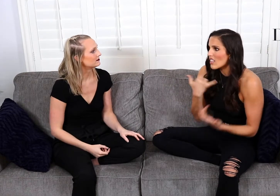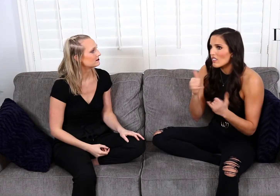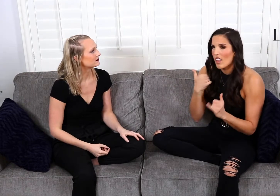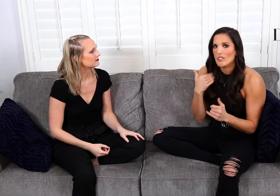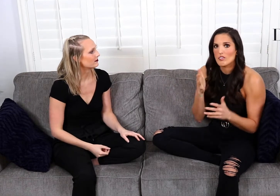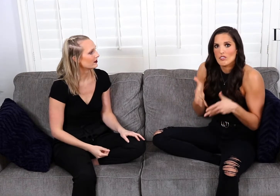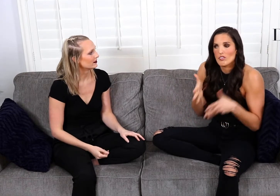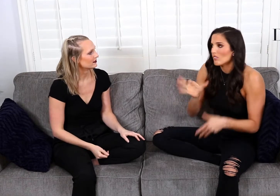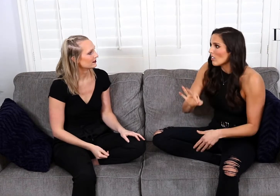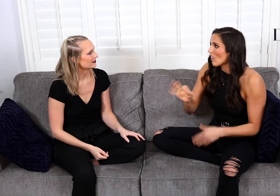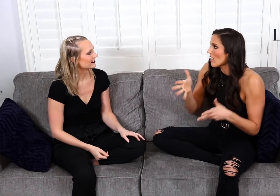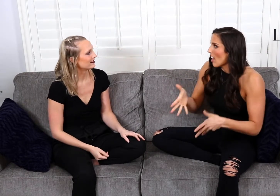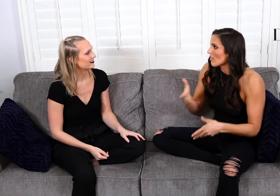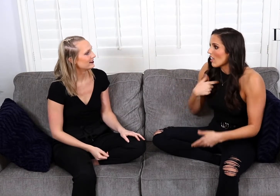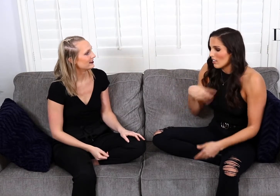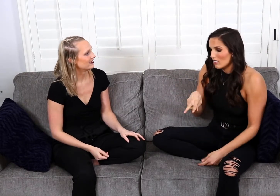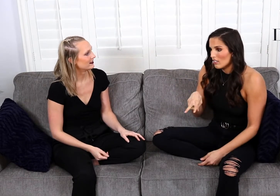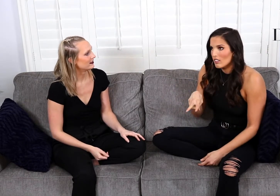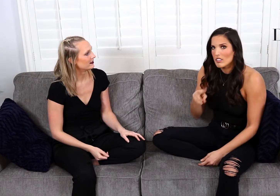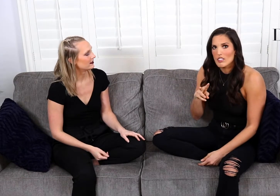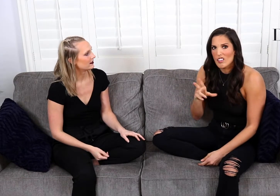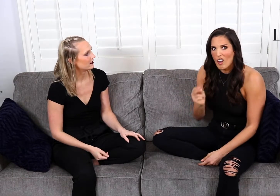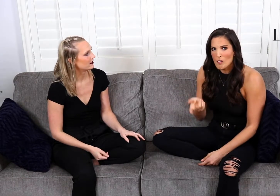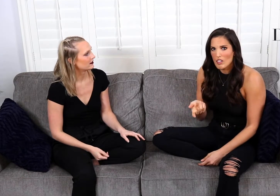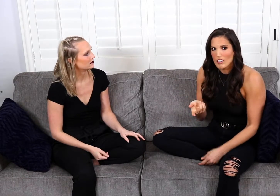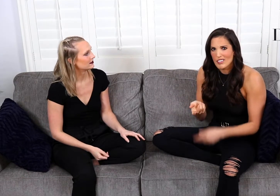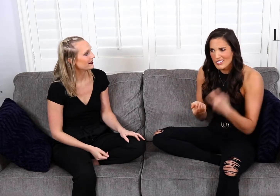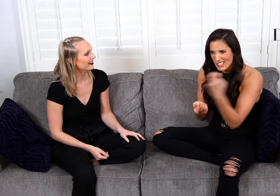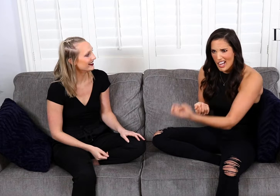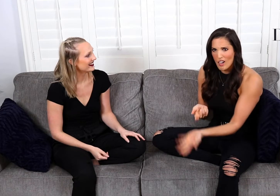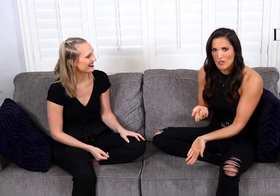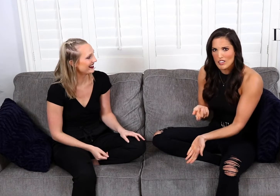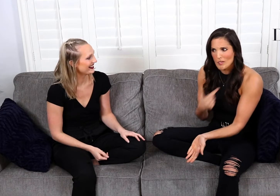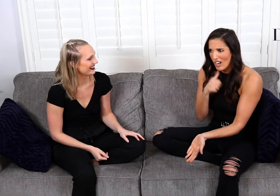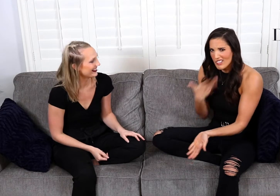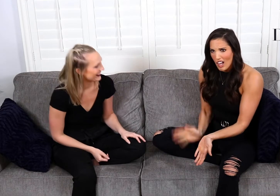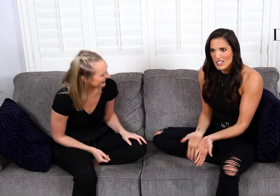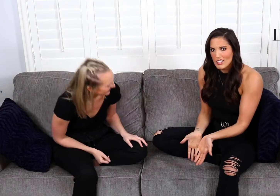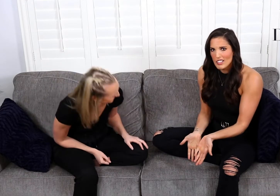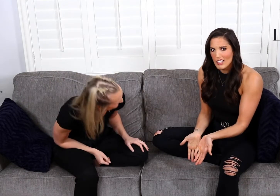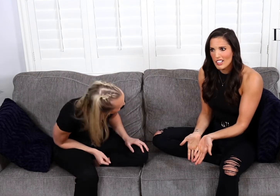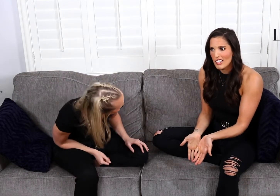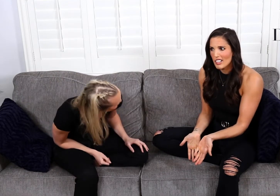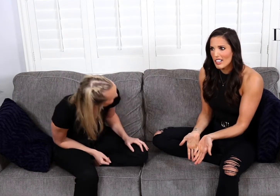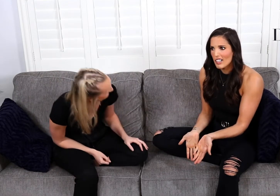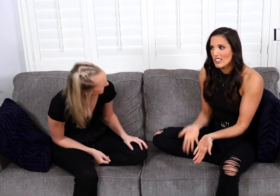I had french fries left over and I looked at him and I was like, “No! Sit down, we’re not done.”